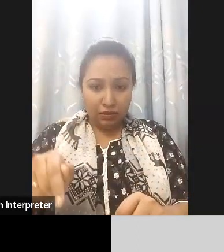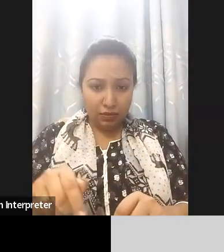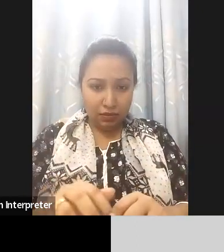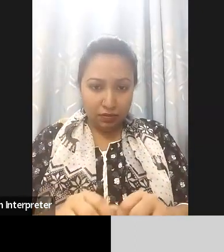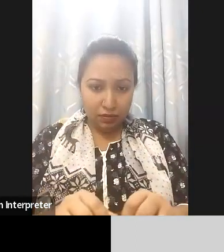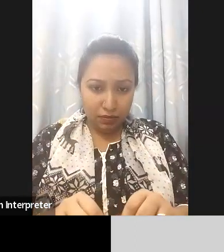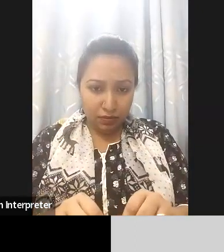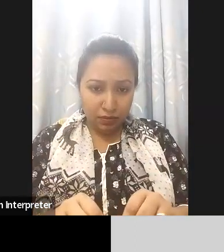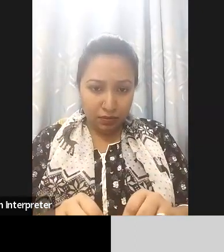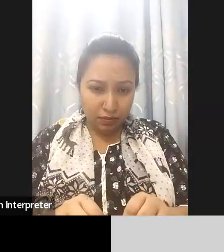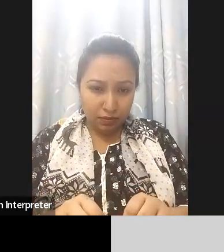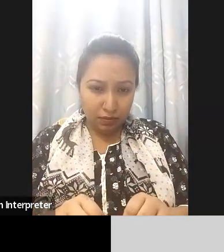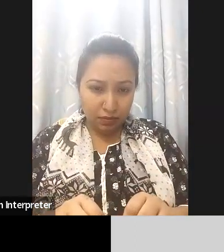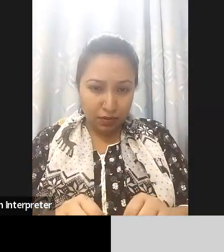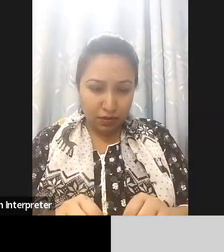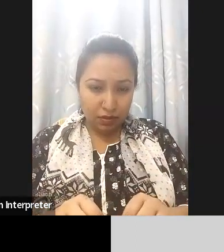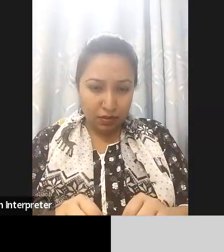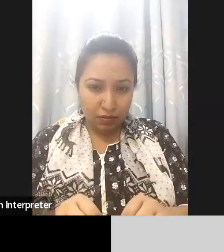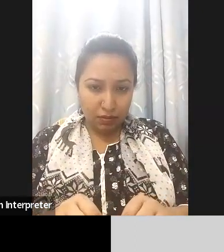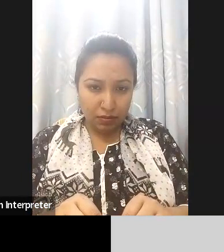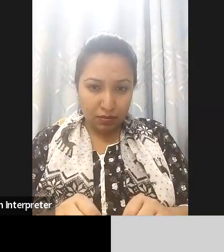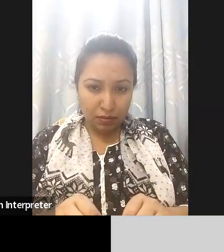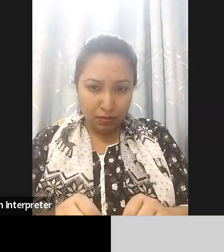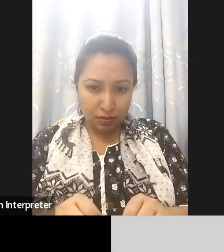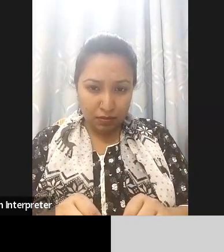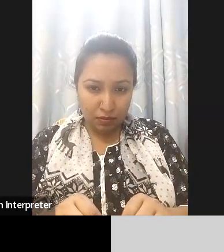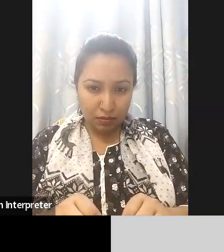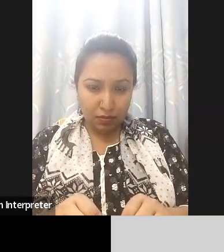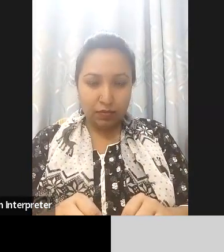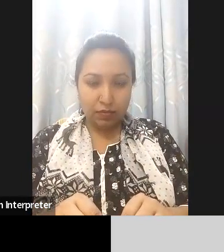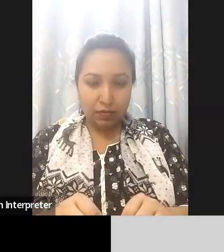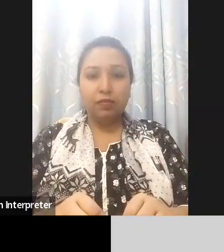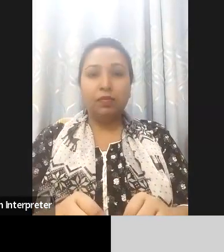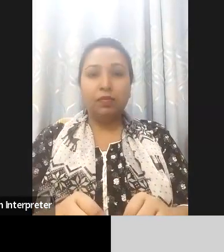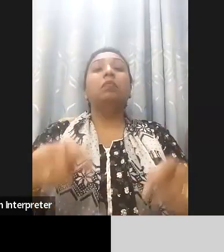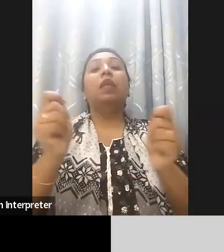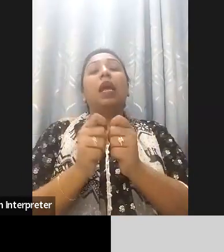there are some mentions of that but much work needs to be done and perhaps Dr